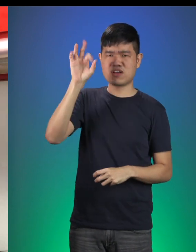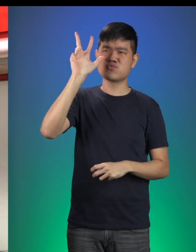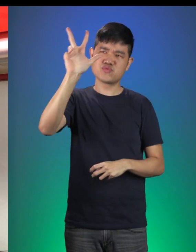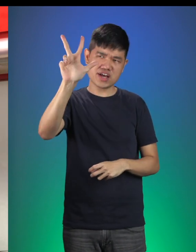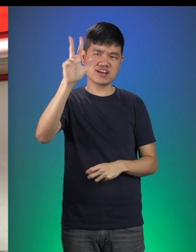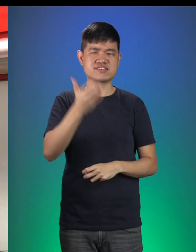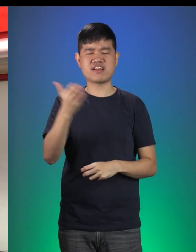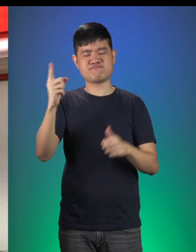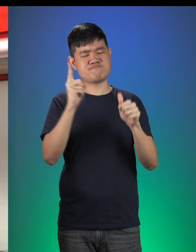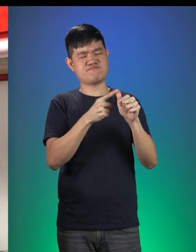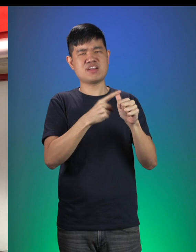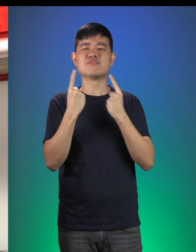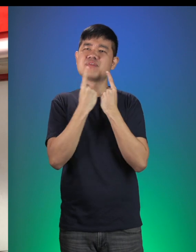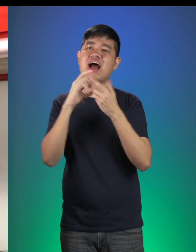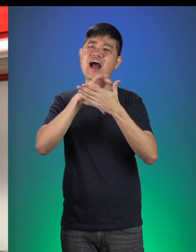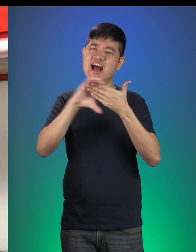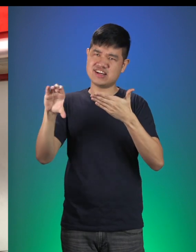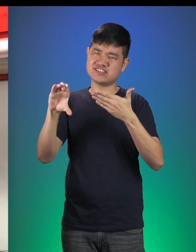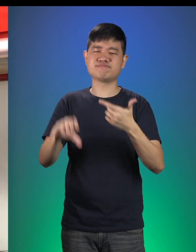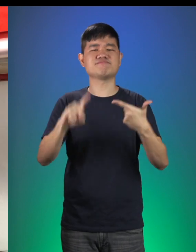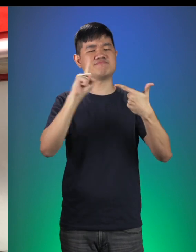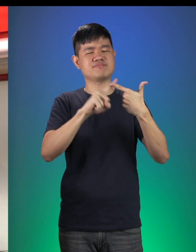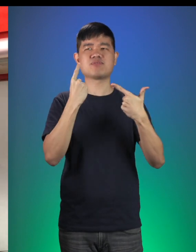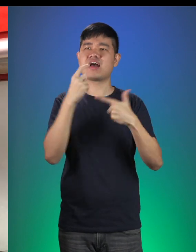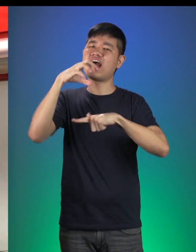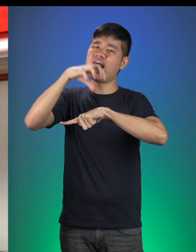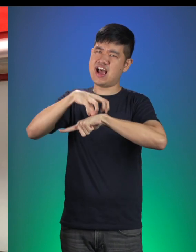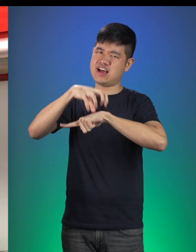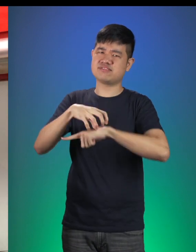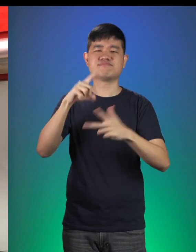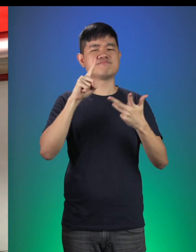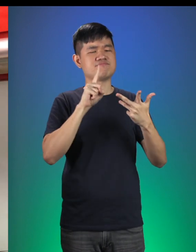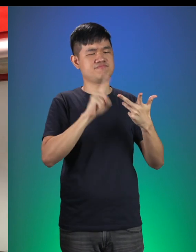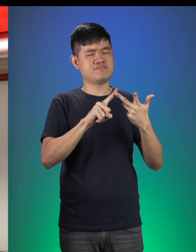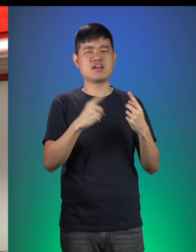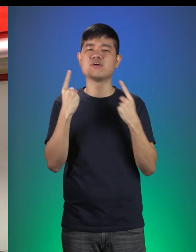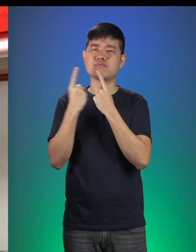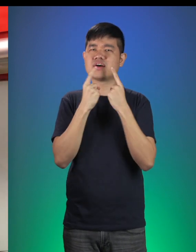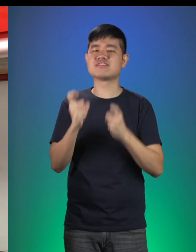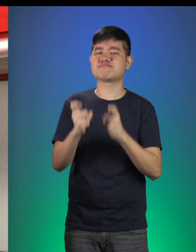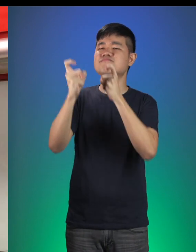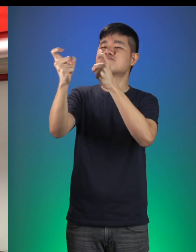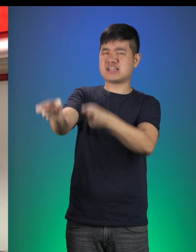Number one, a Birthday Card. Number two, a Birthday Cake. Number three, a Birthday Present!